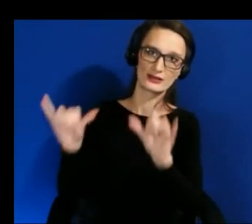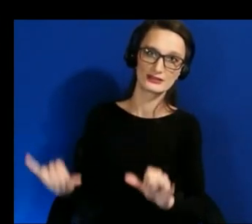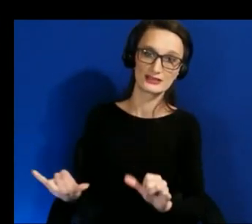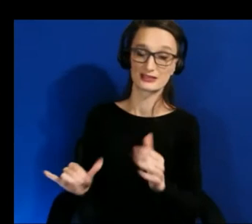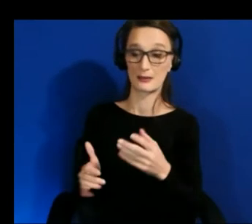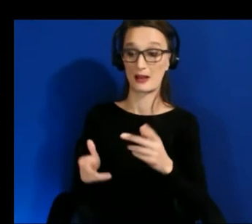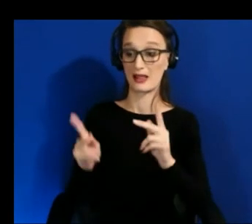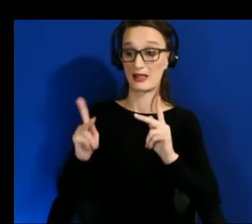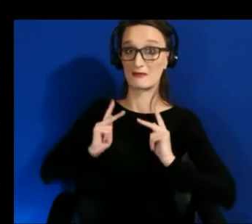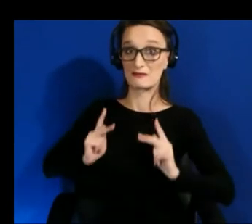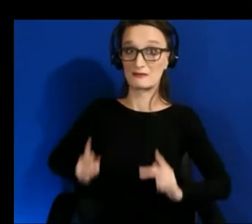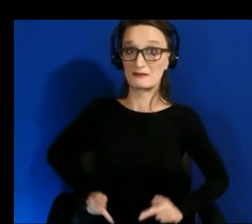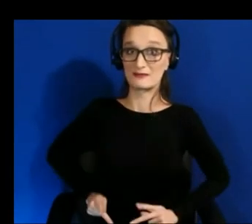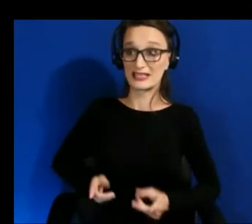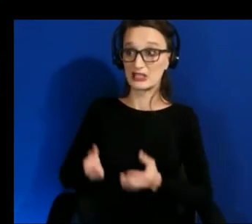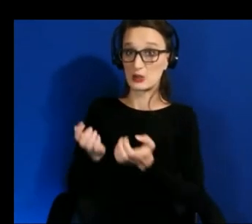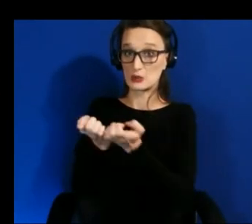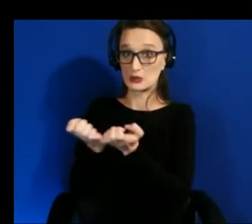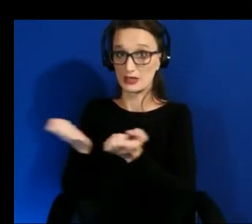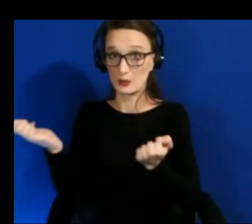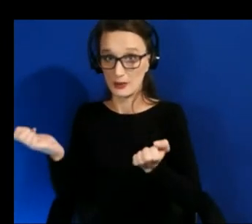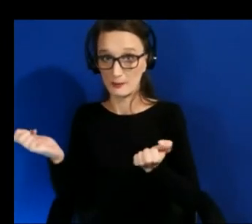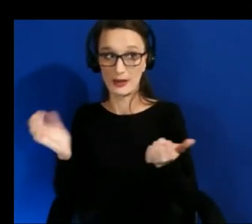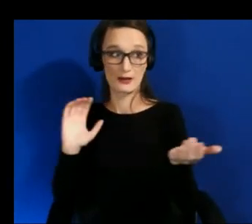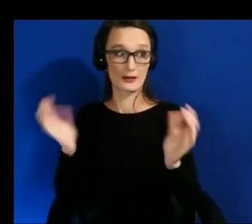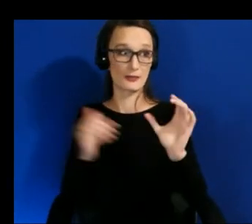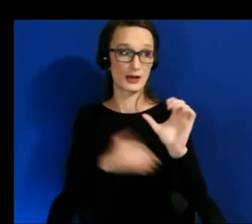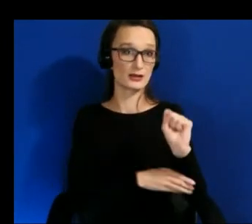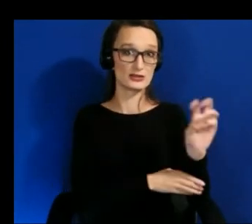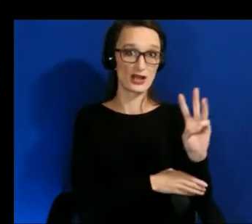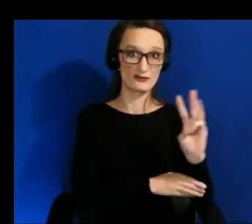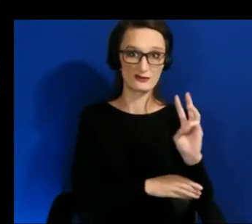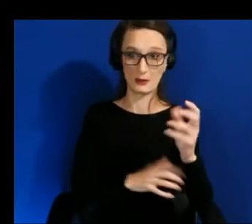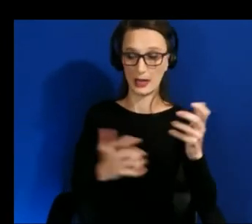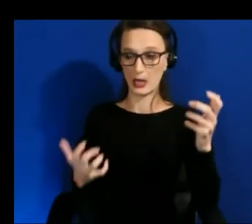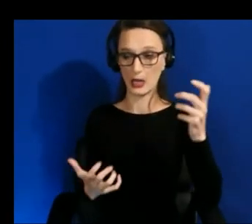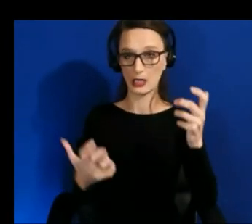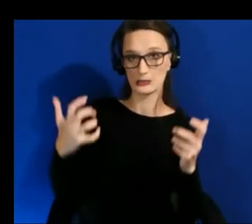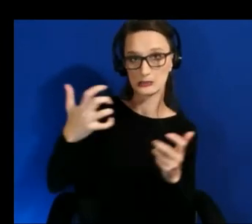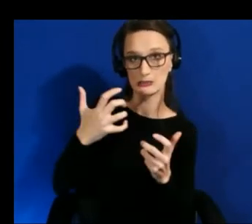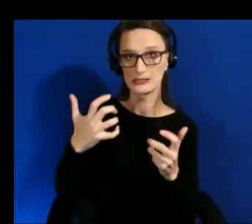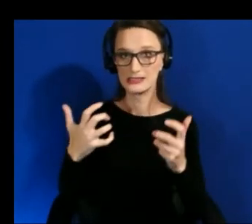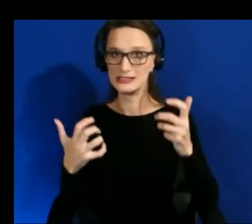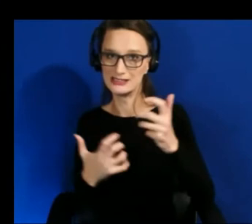coupled so if you have inaccessible hardware it's really then really difficult to try to assess